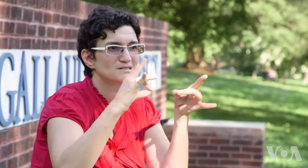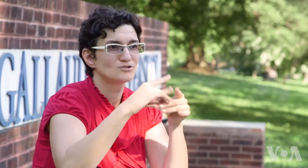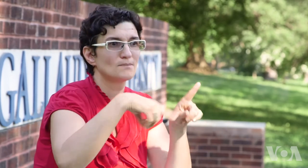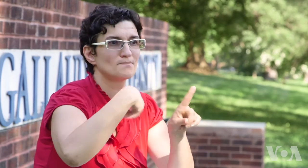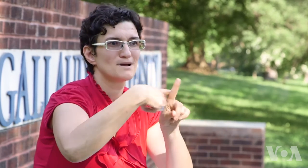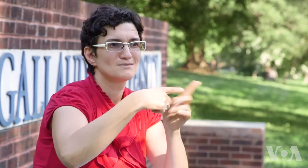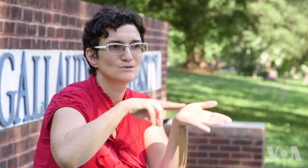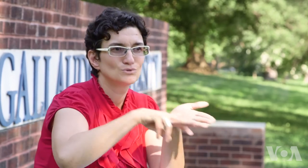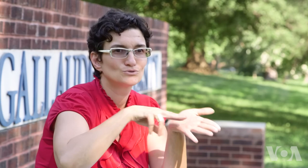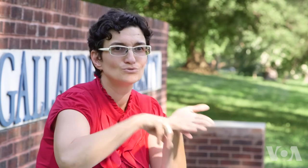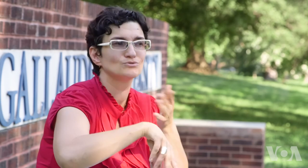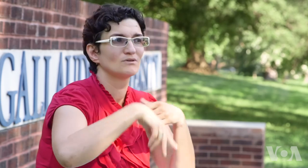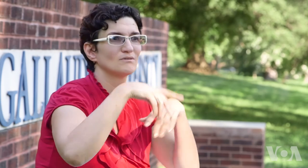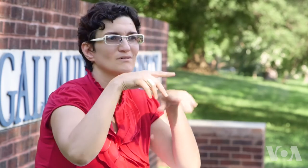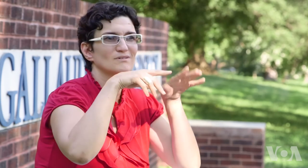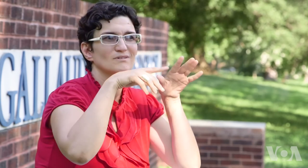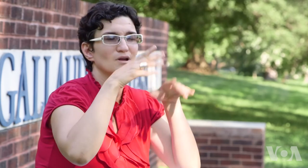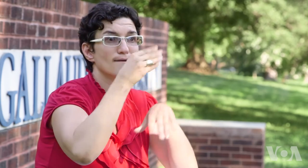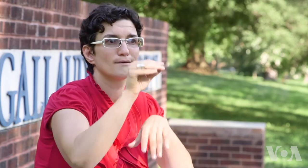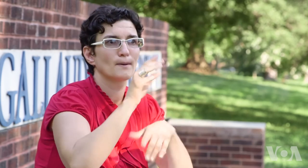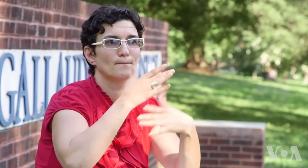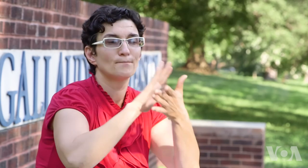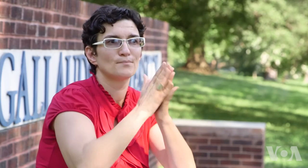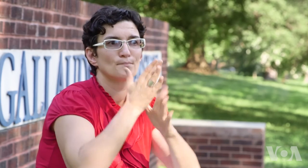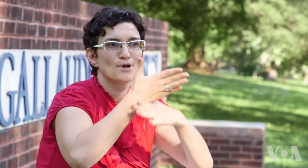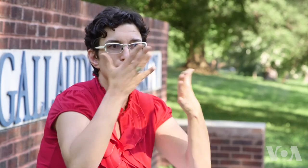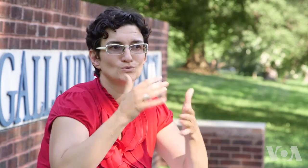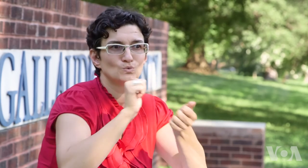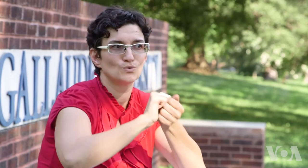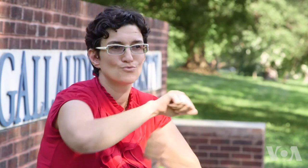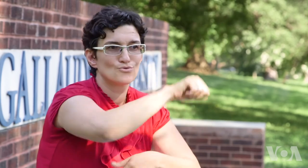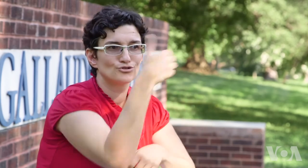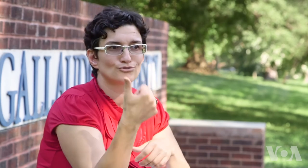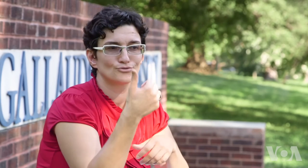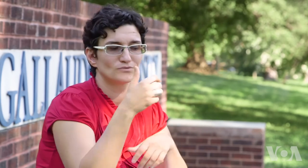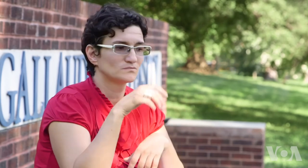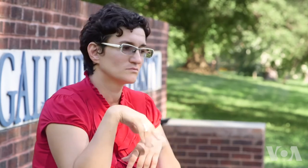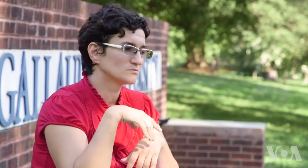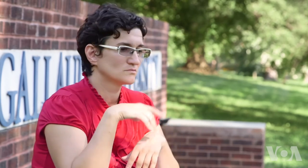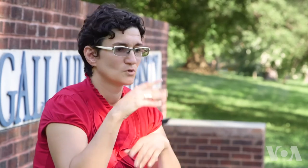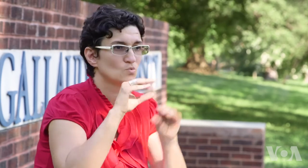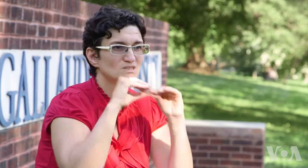and then go out and spread and have positive influence. Research, partnerships with organizations, working with other countries,